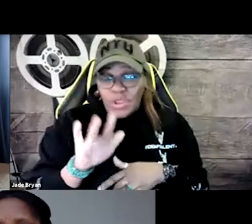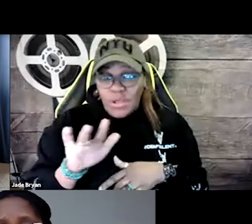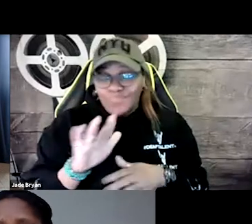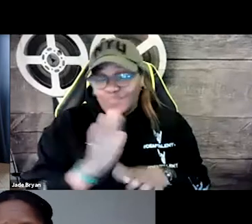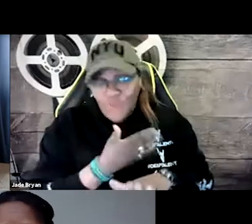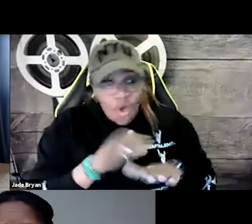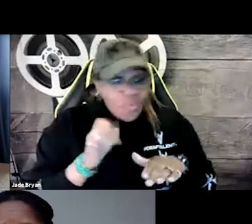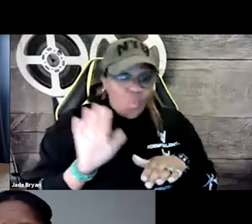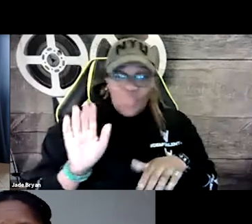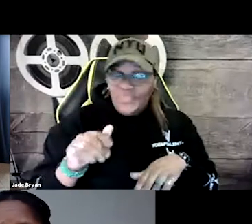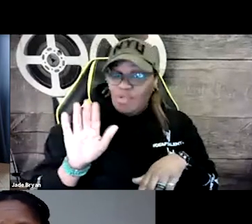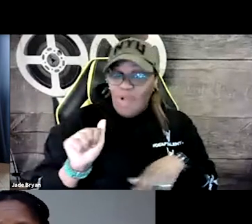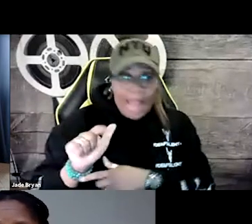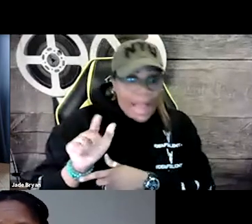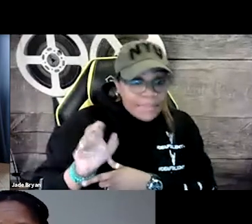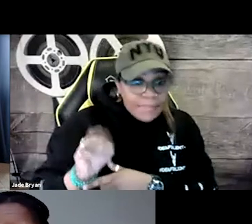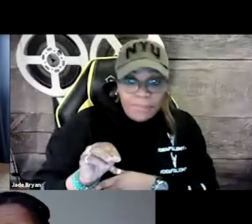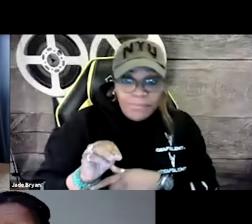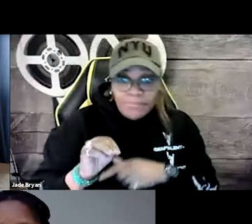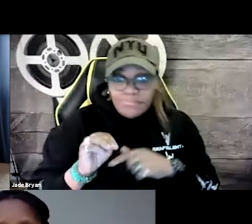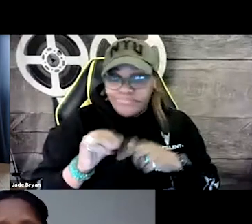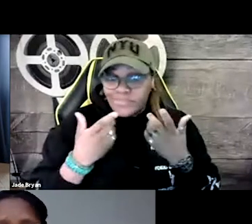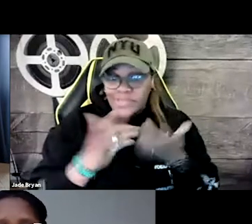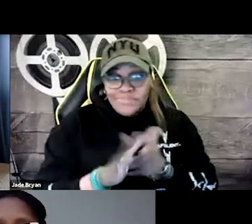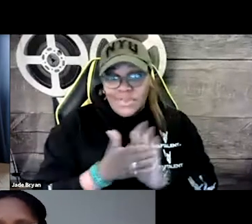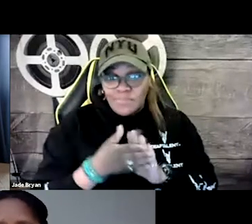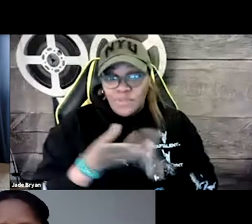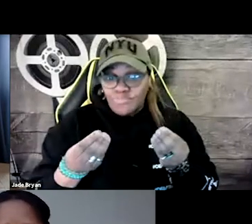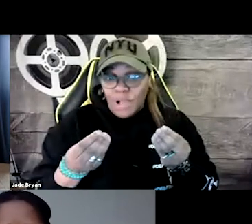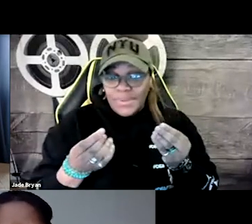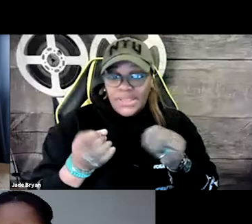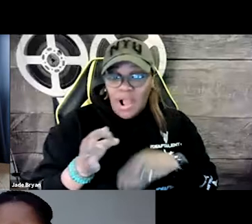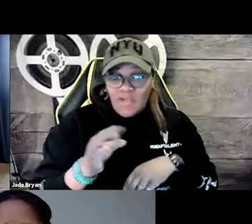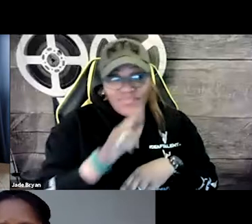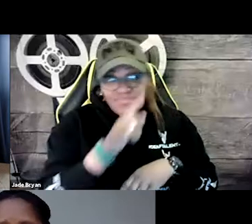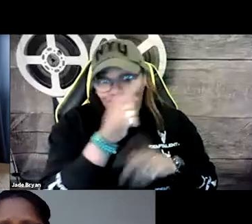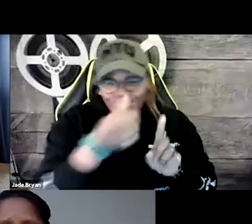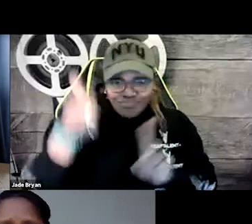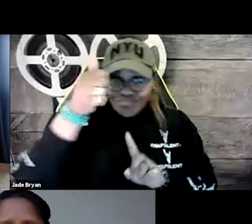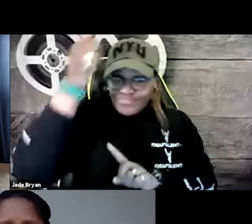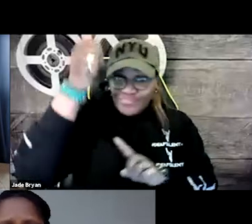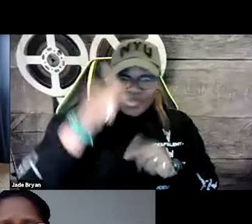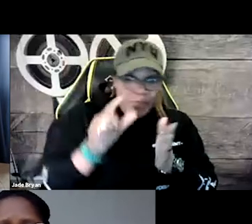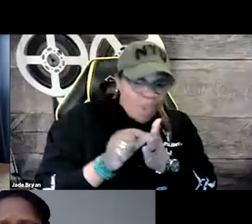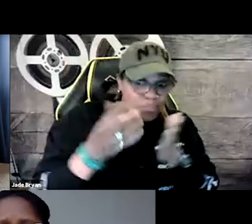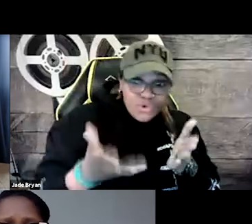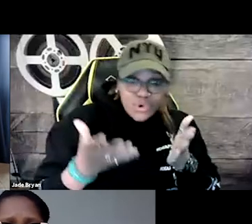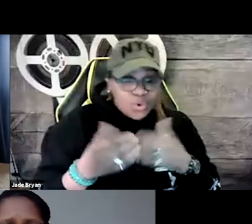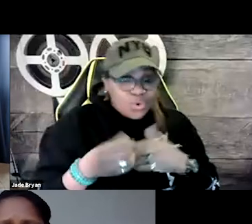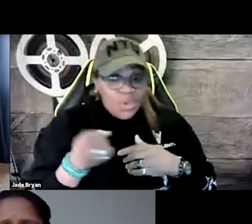oftentimes don't have the rights to their own songs. They don't have rights to their own albums. They become the property of the higher ups